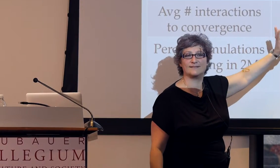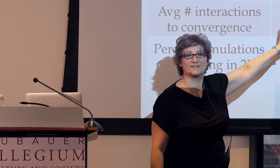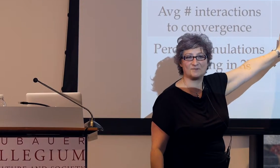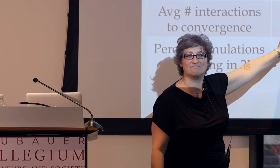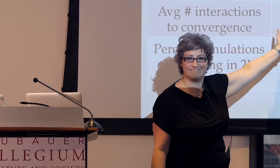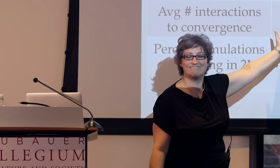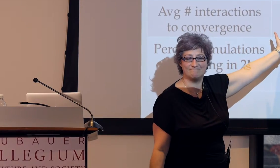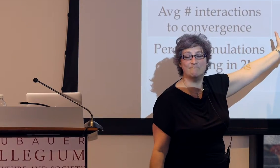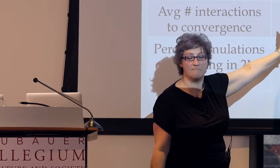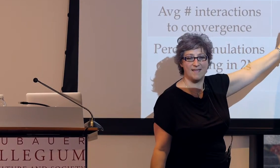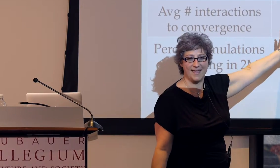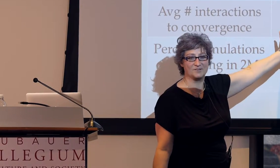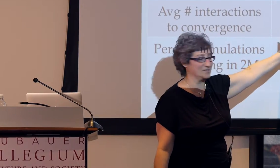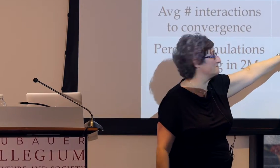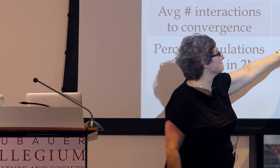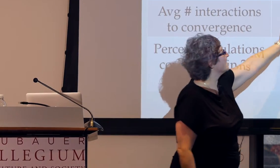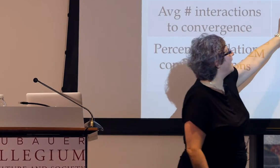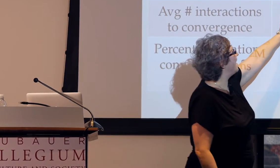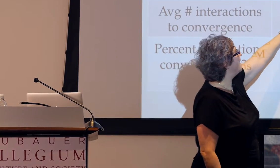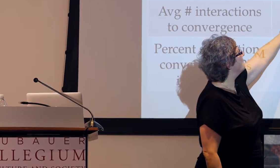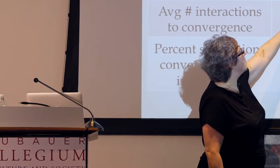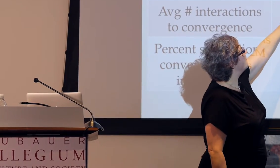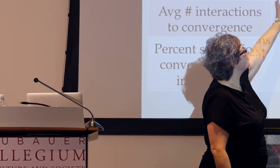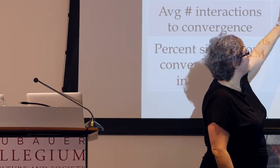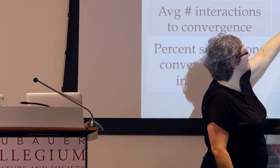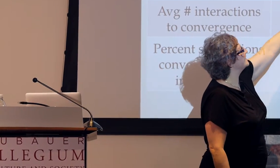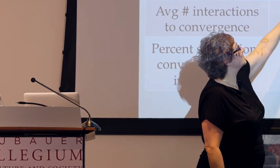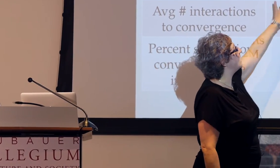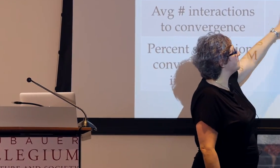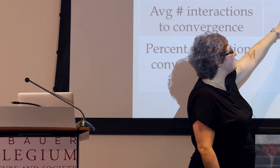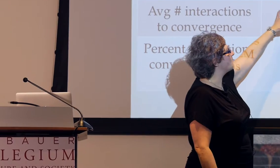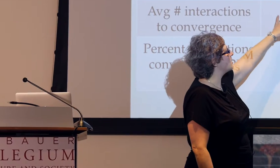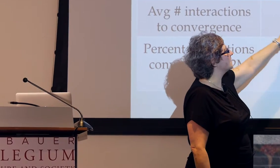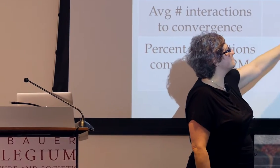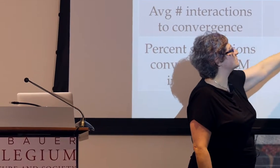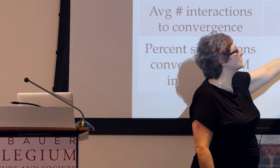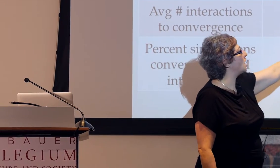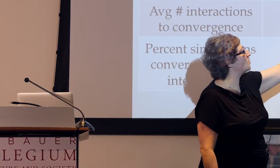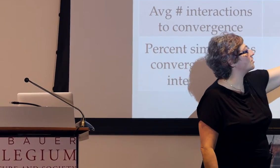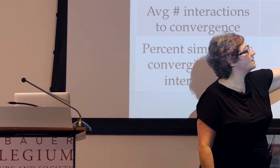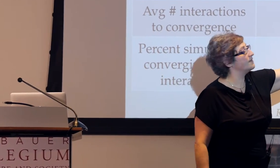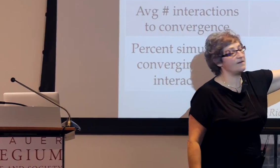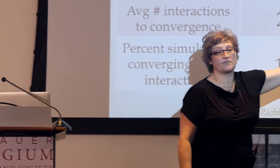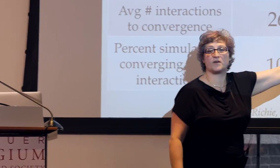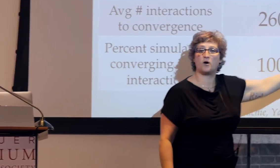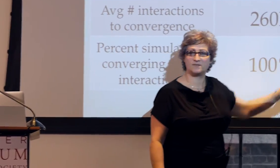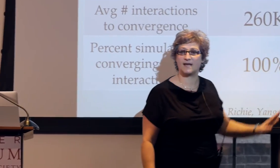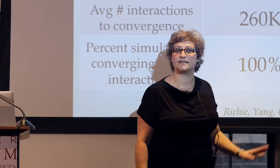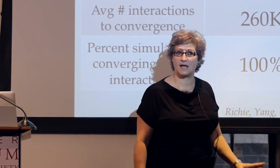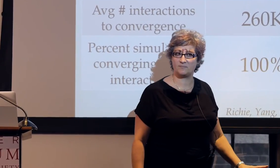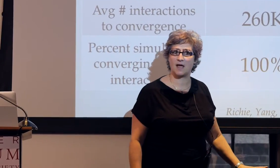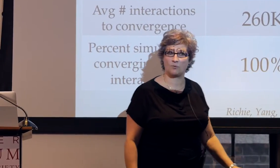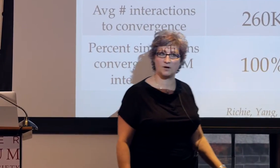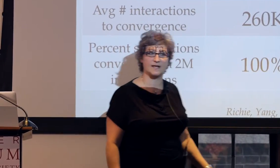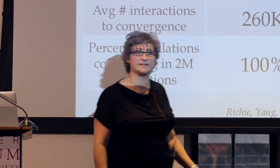these are agents, but for the NSL type network, it's much lower than for the homesign type network